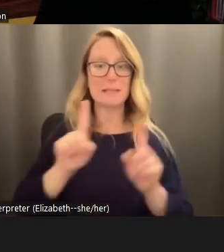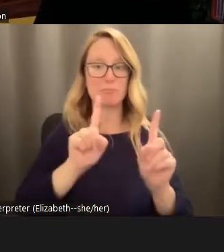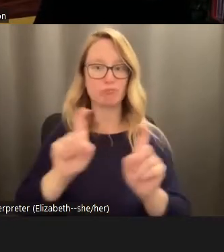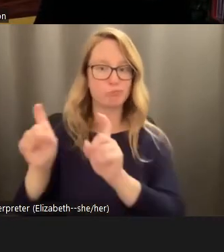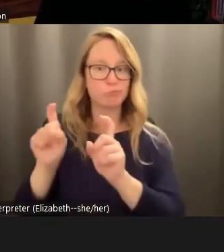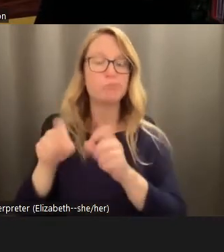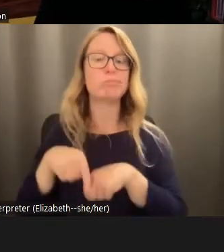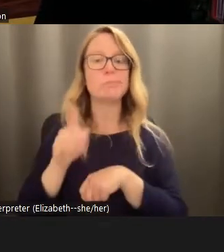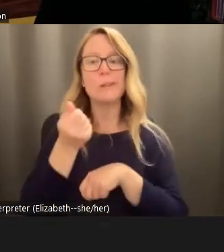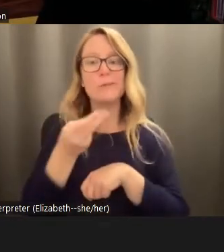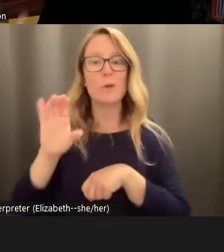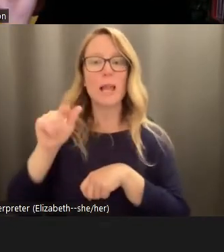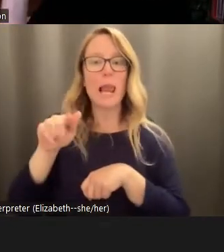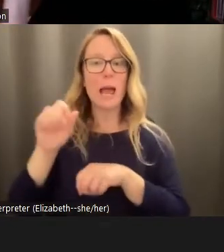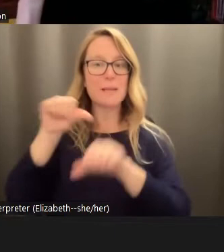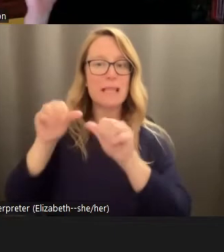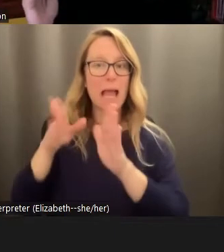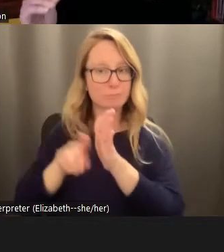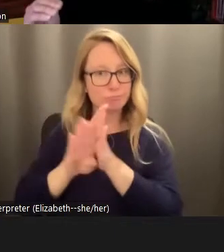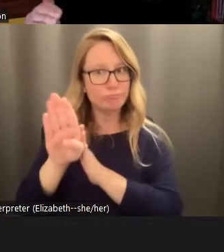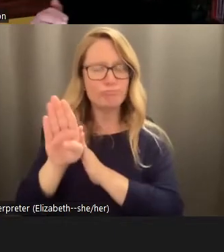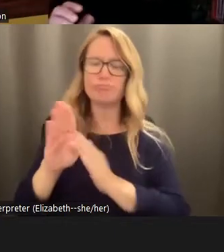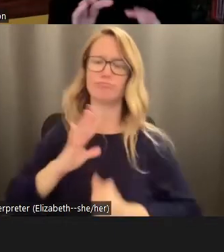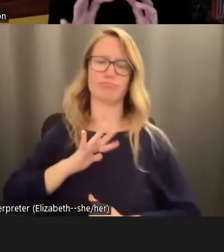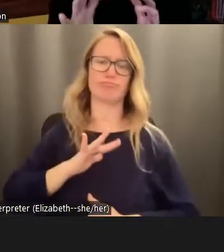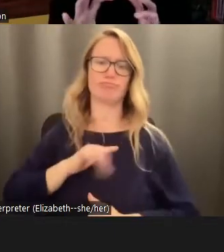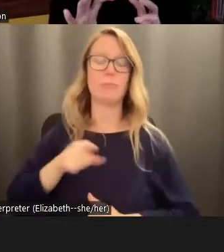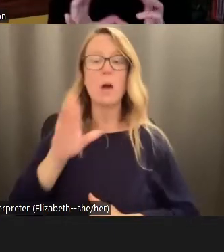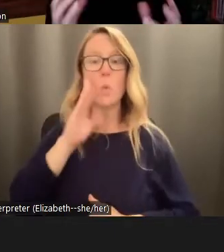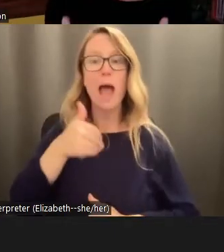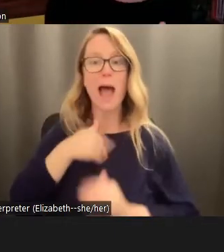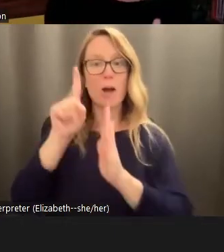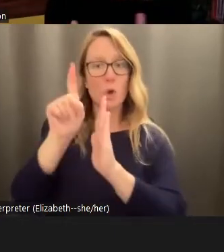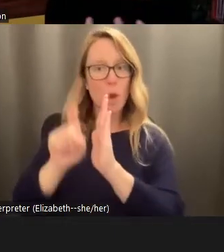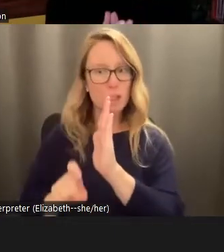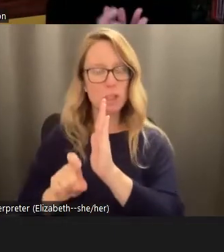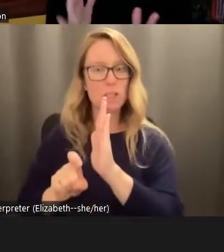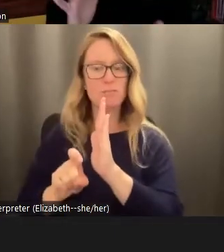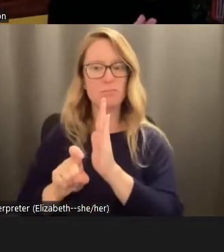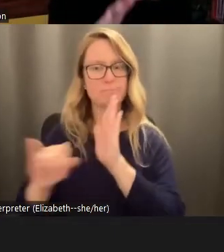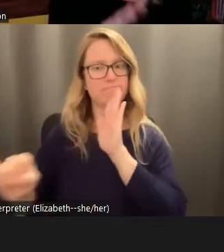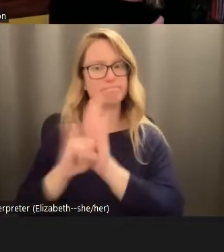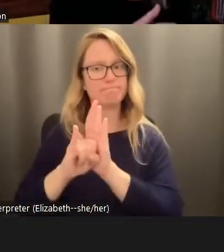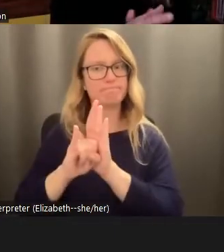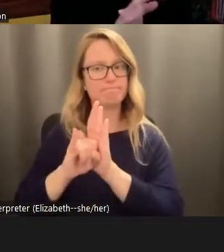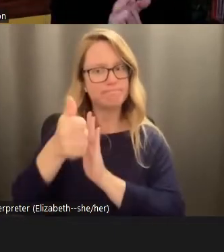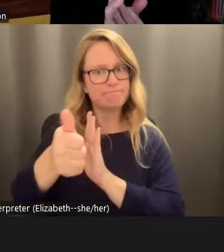by a couple of climate scientists, that's really great. It takes you through a set of questions to kind of individually identify what is it that you're most passionate